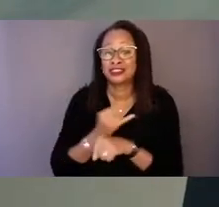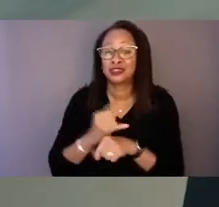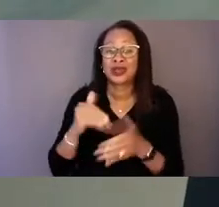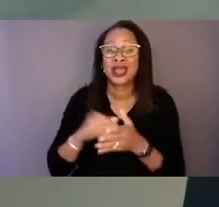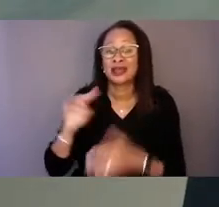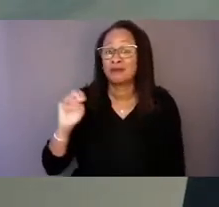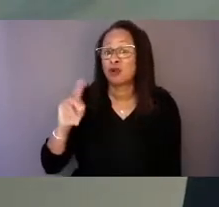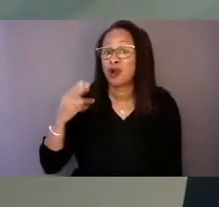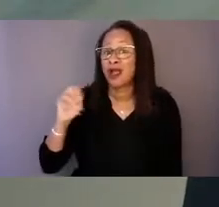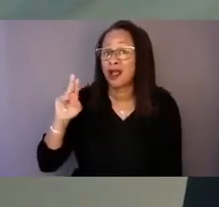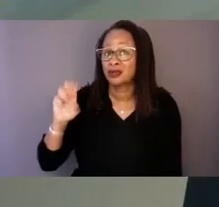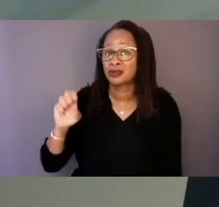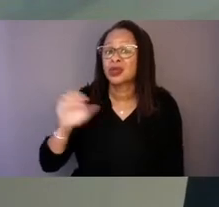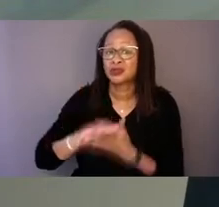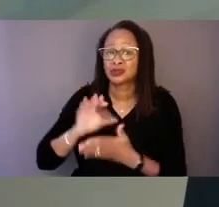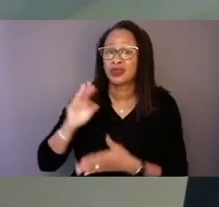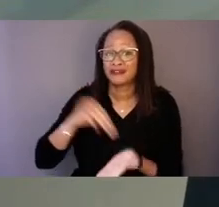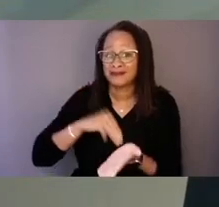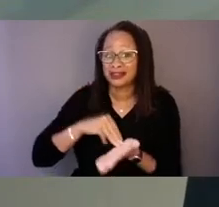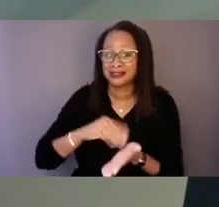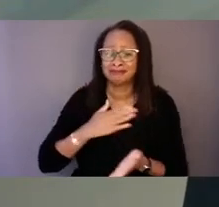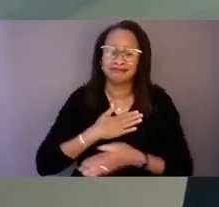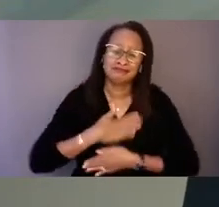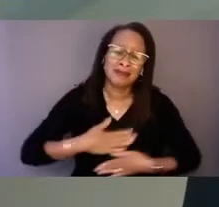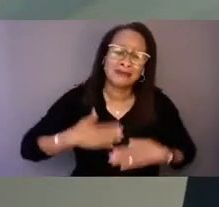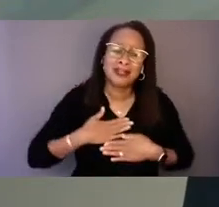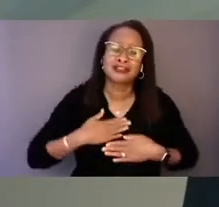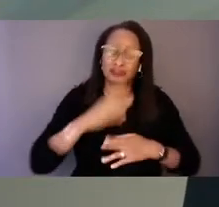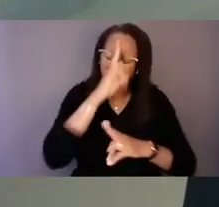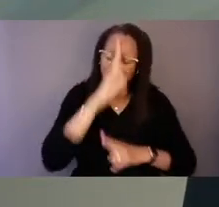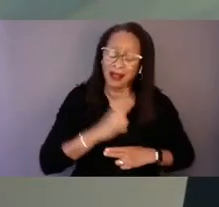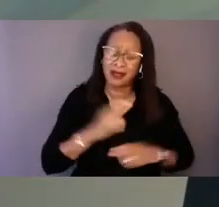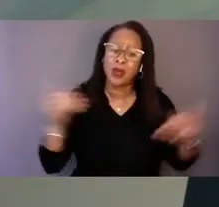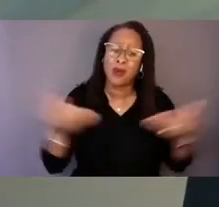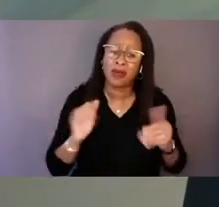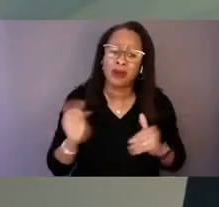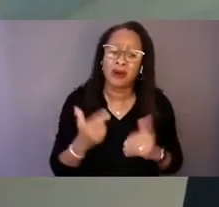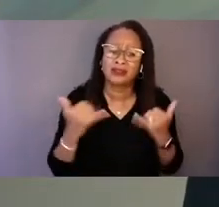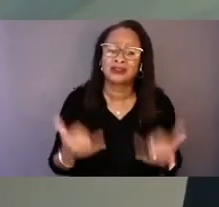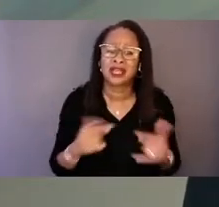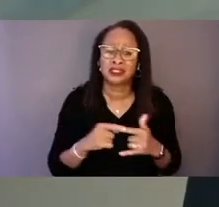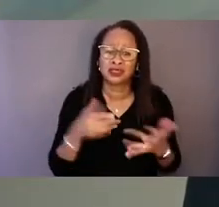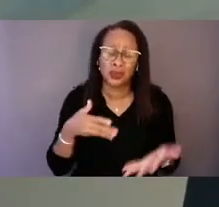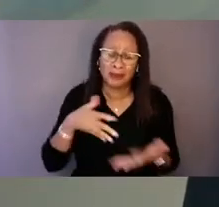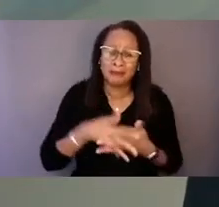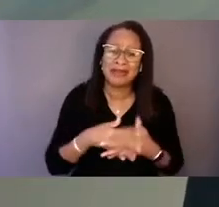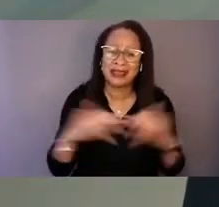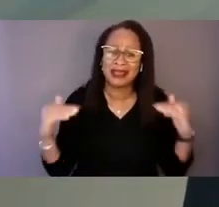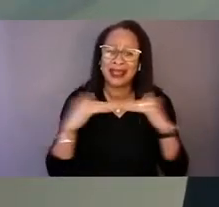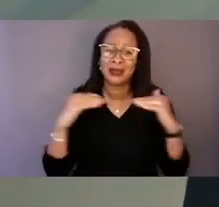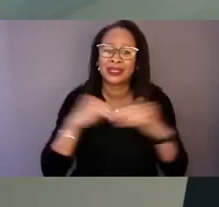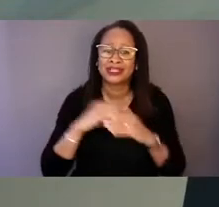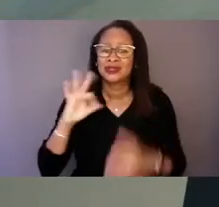It is my pleasure and honor to welcome you all today to the Embedding Equity into 988 Leadership Summit,